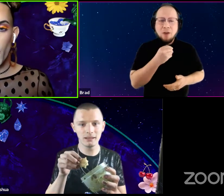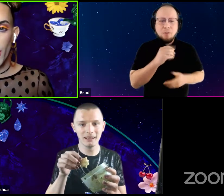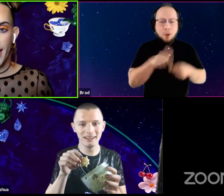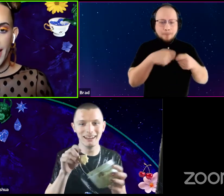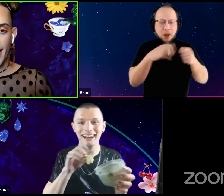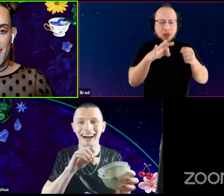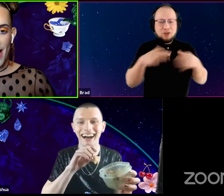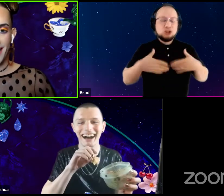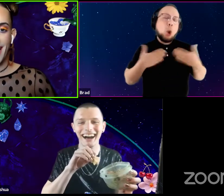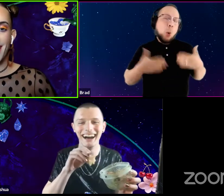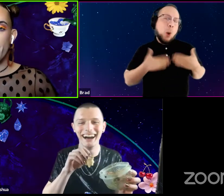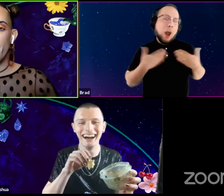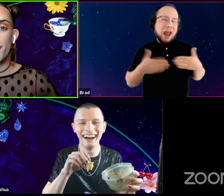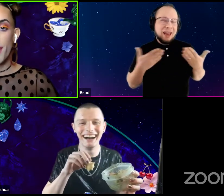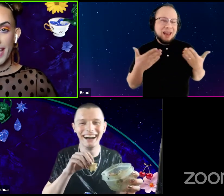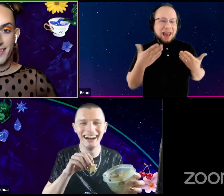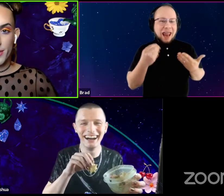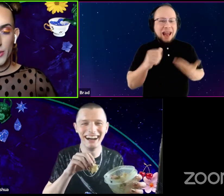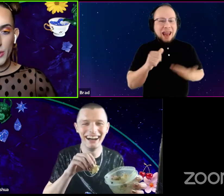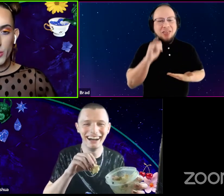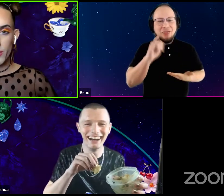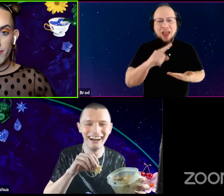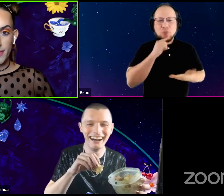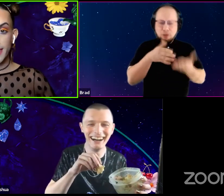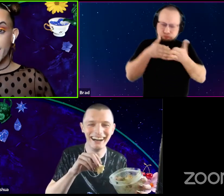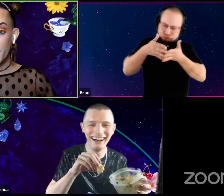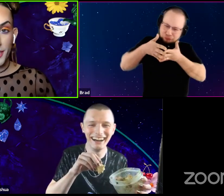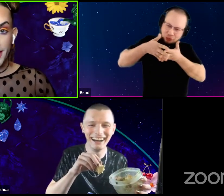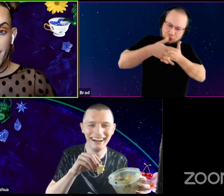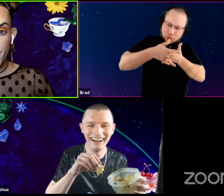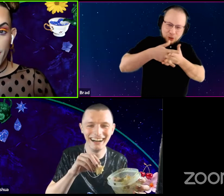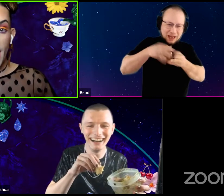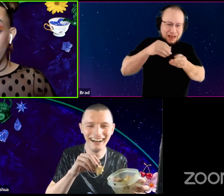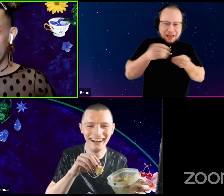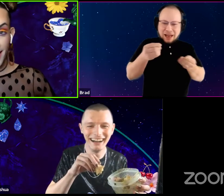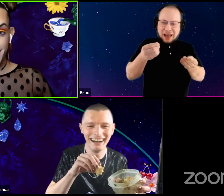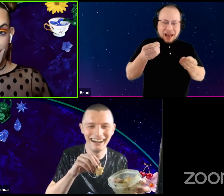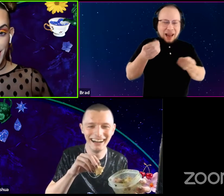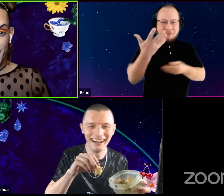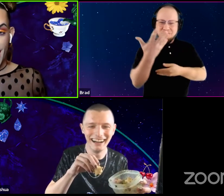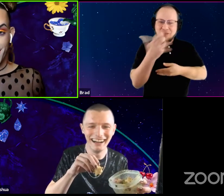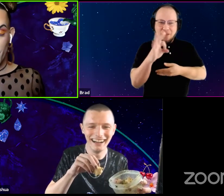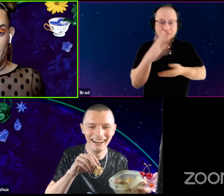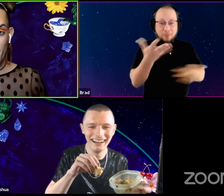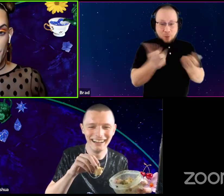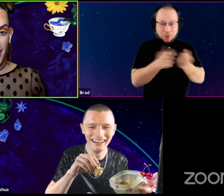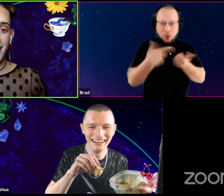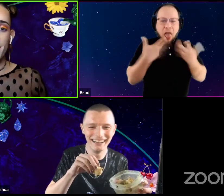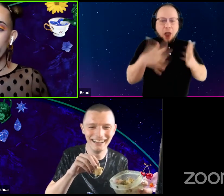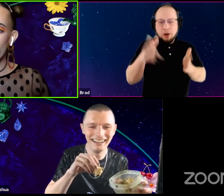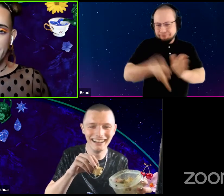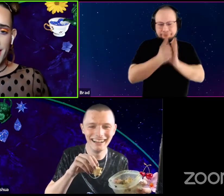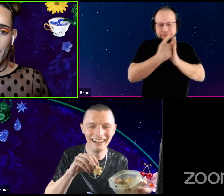and that like pervades through literally five seconds of interaction with you and anyone who's seen you